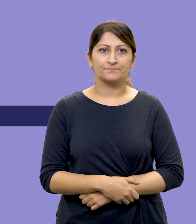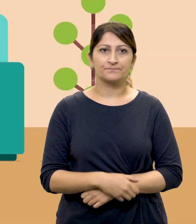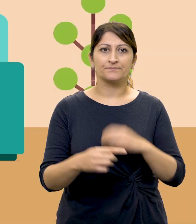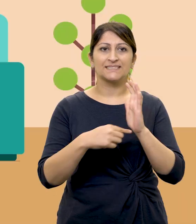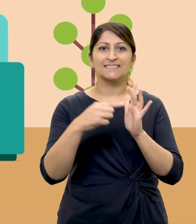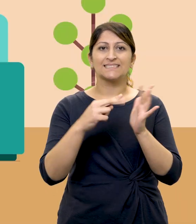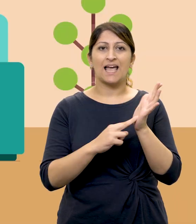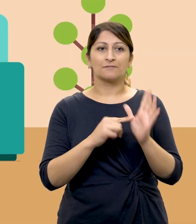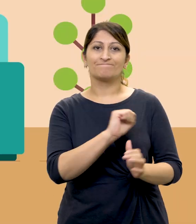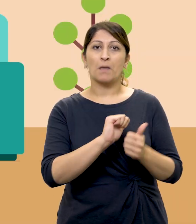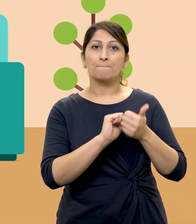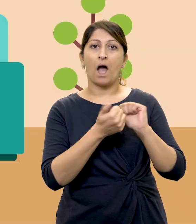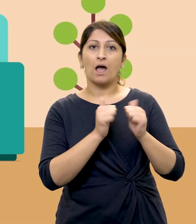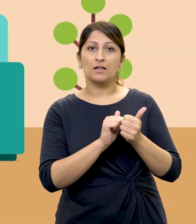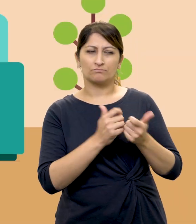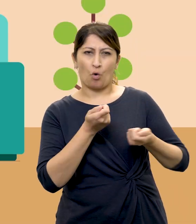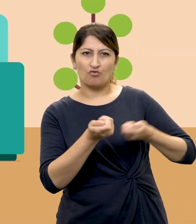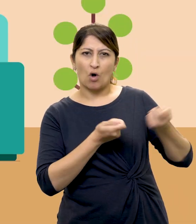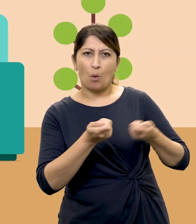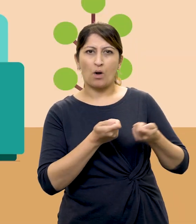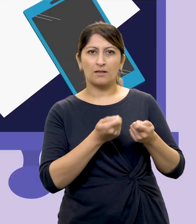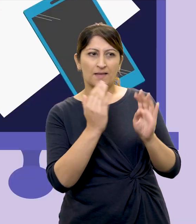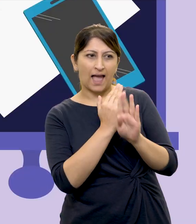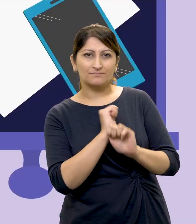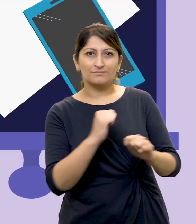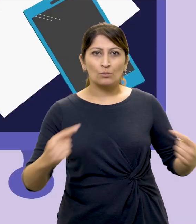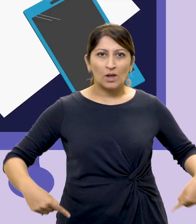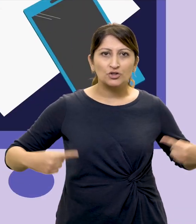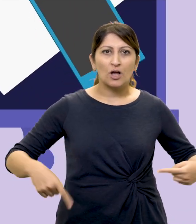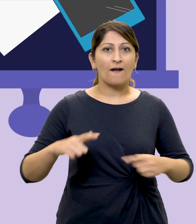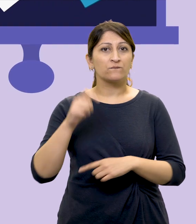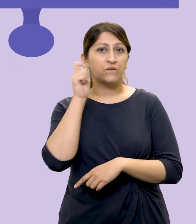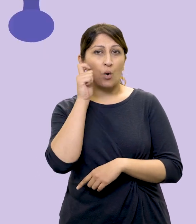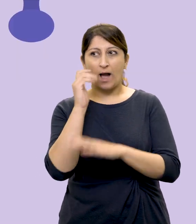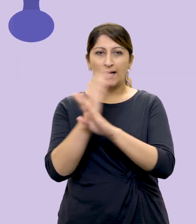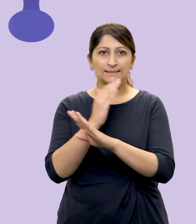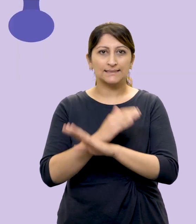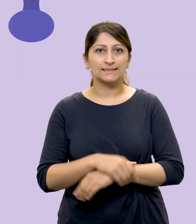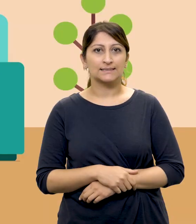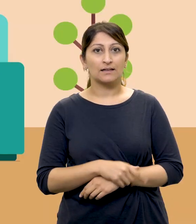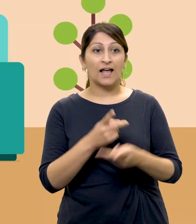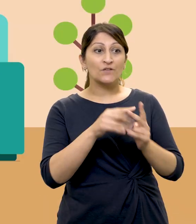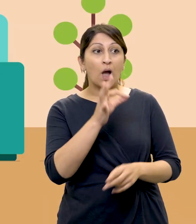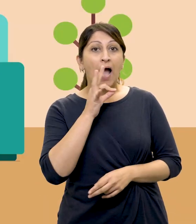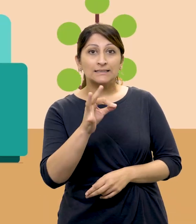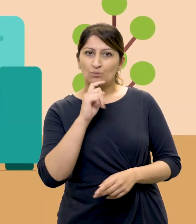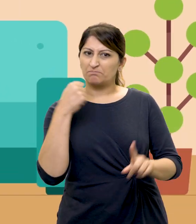Tina's partner controls what she does by hiding her wheelchair and phone and hits her if she asks